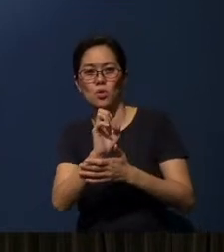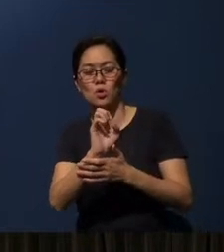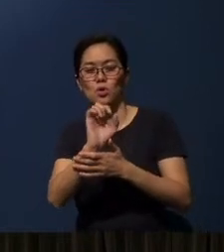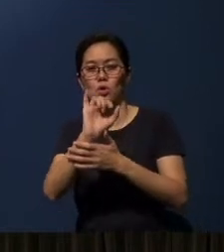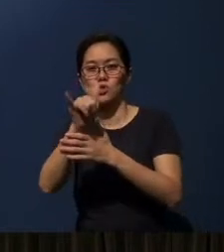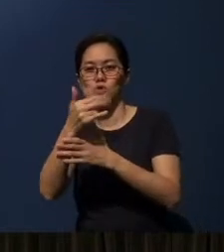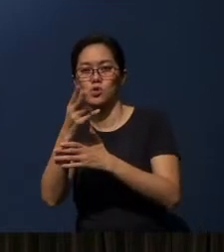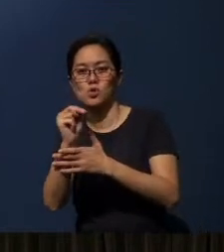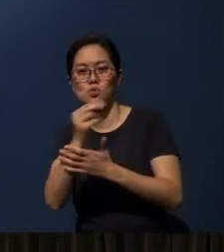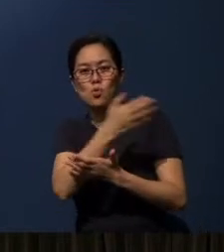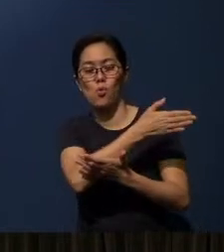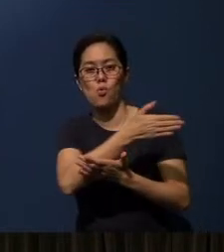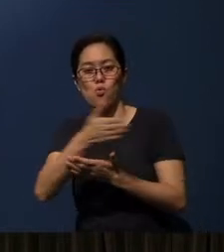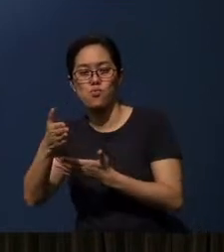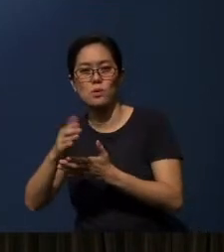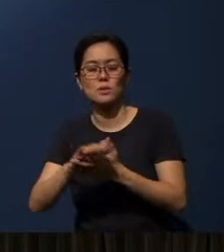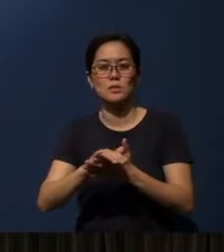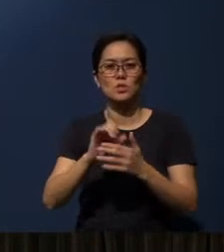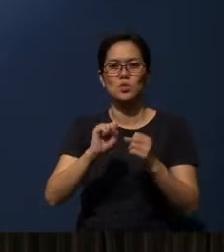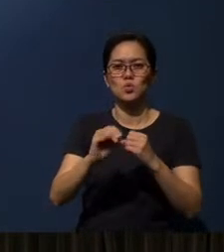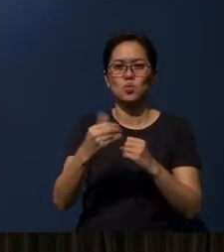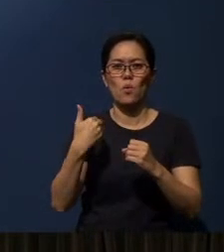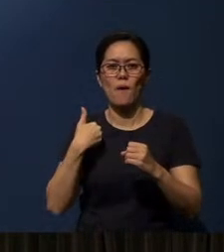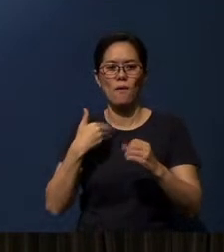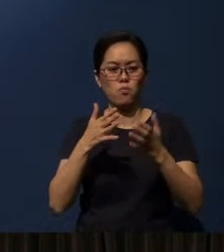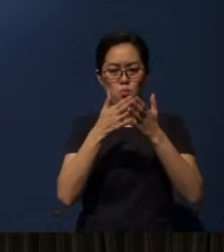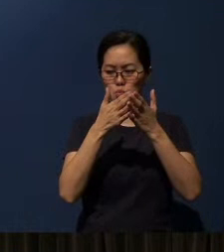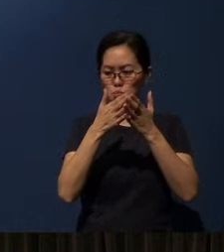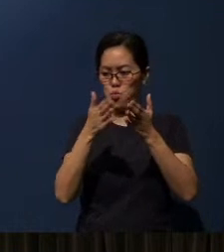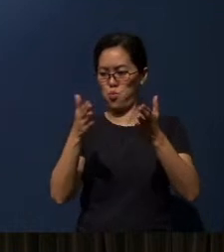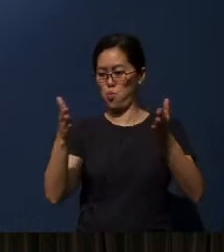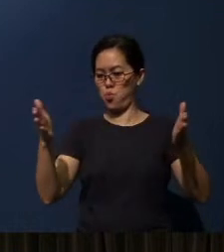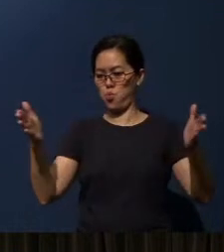Therefore, you have a very wonderful stereoscopic understanding